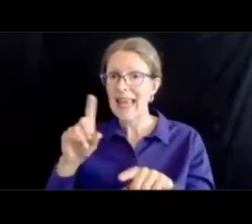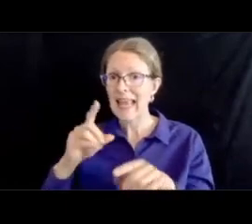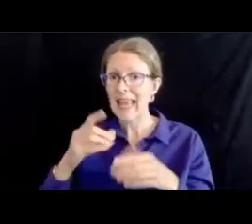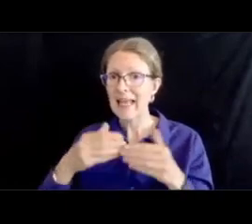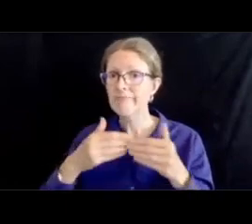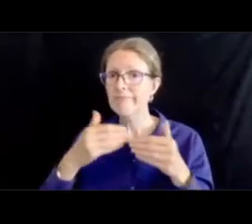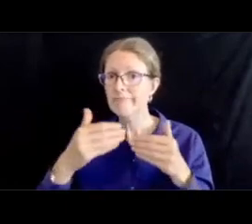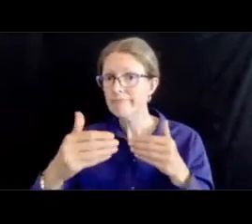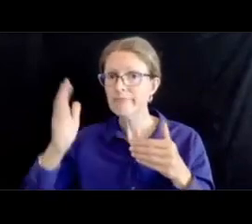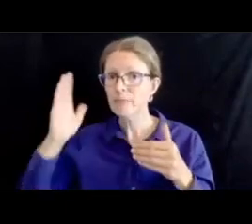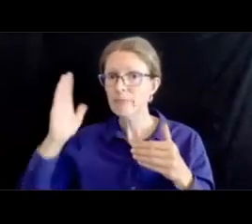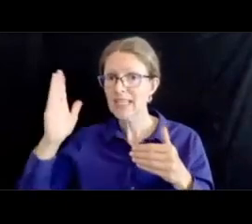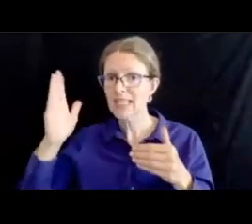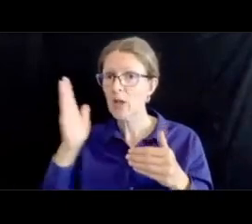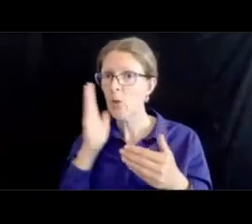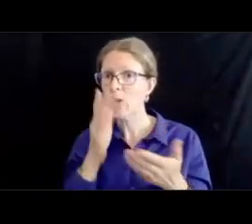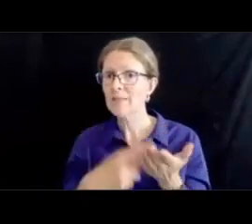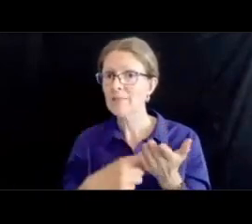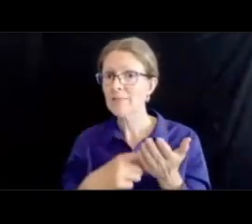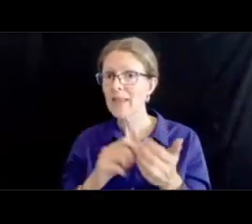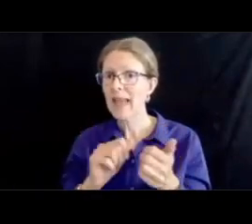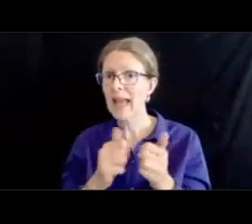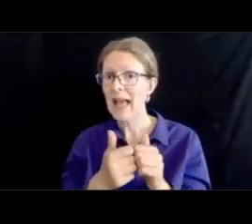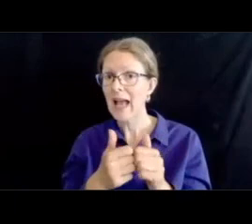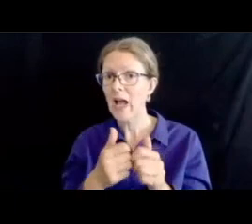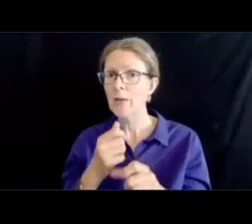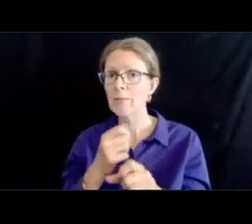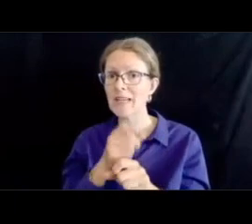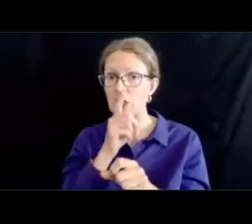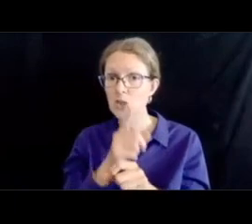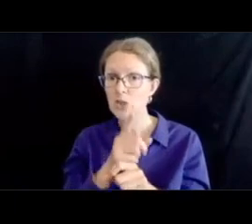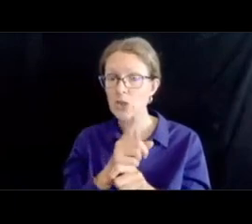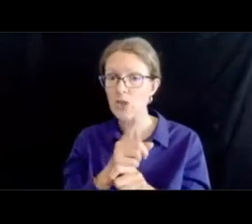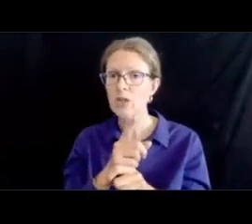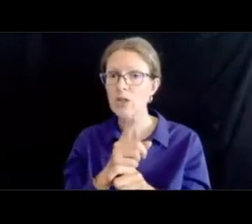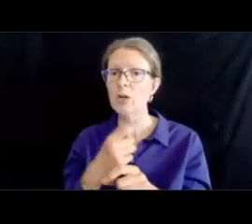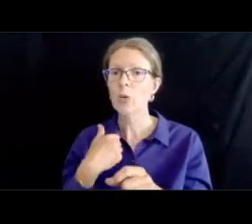through some closing remarks and assure you that we'll reach back up and follow back up with those